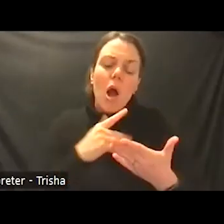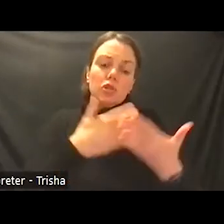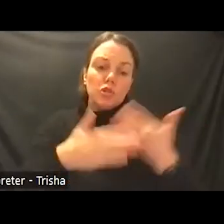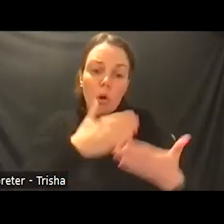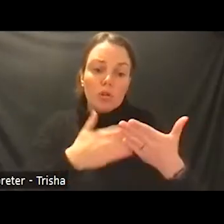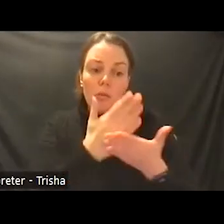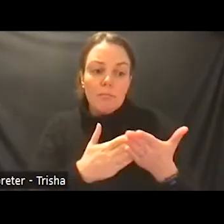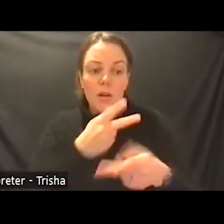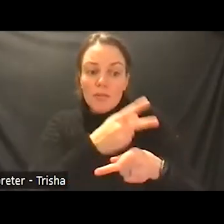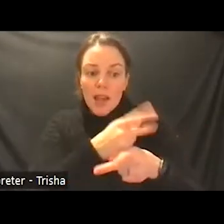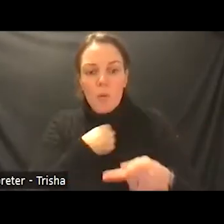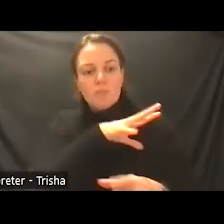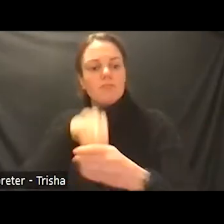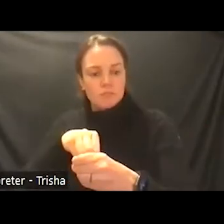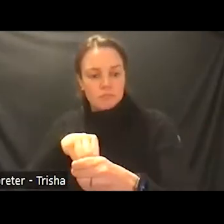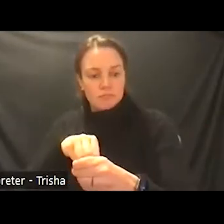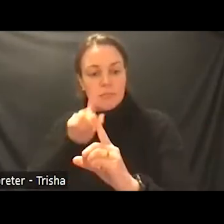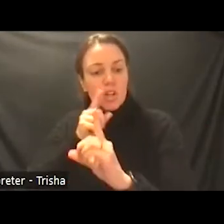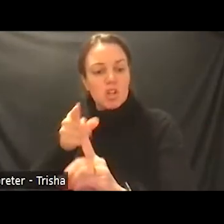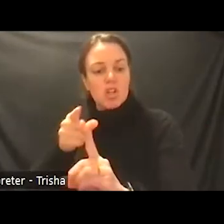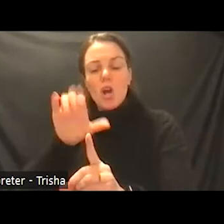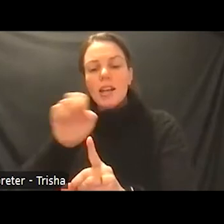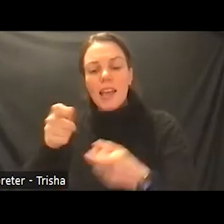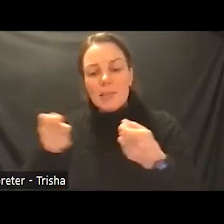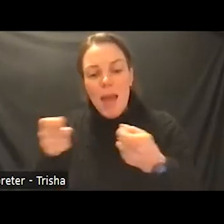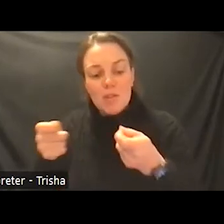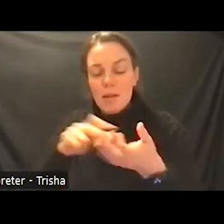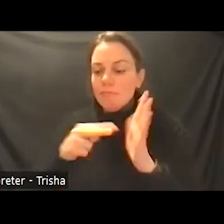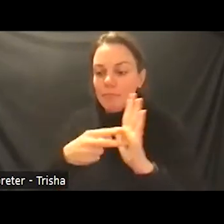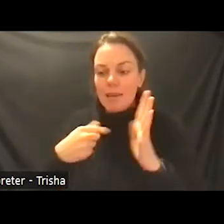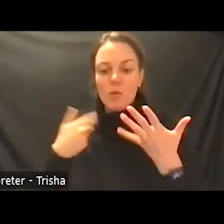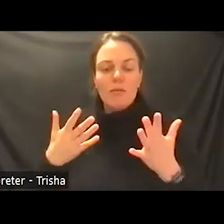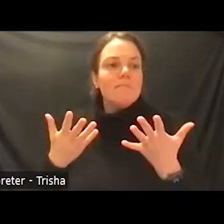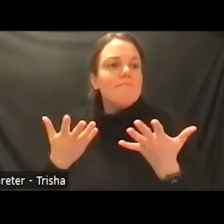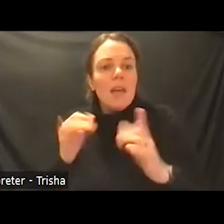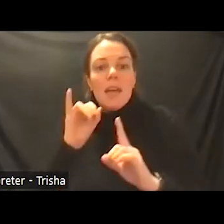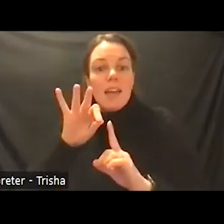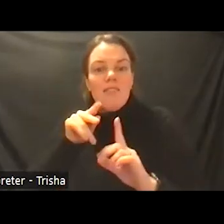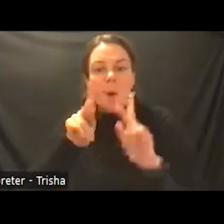we offer targeted case management which really connected people with if housing is their need